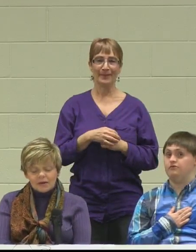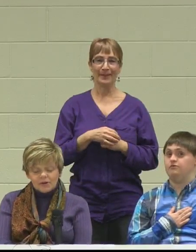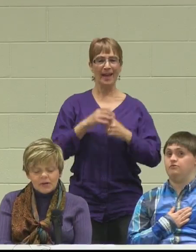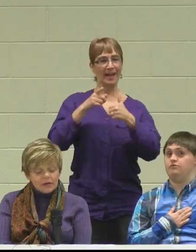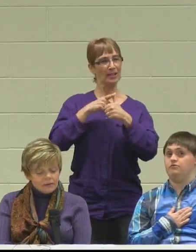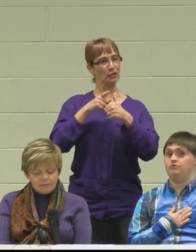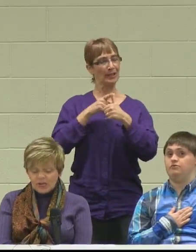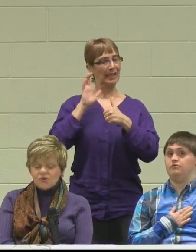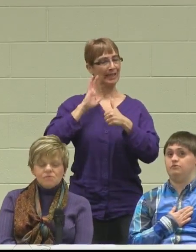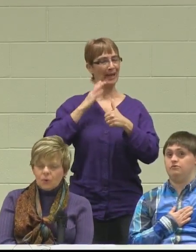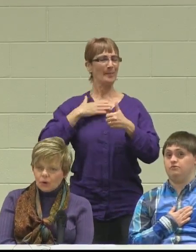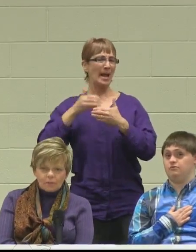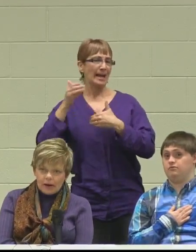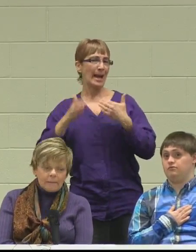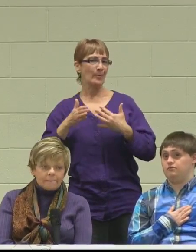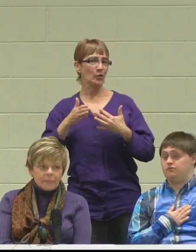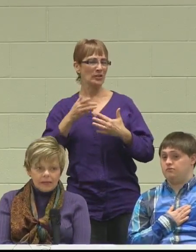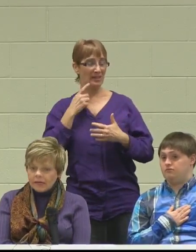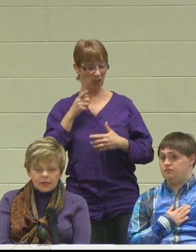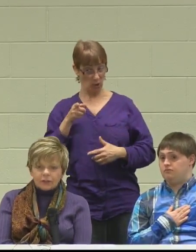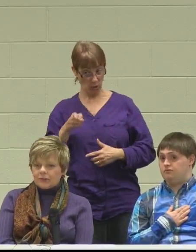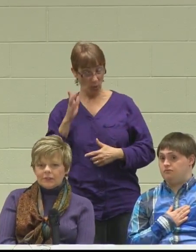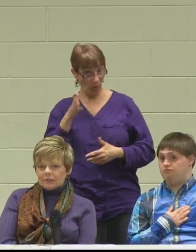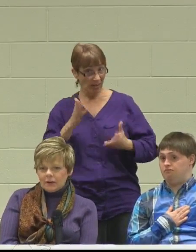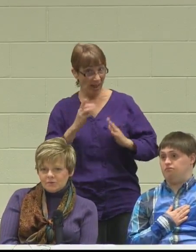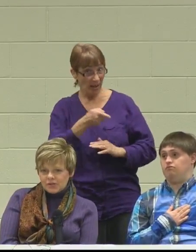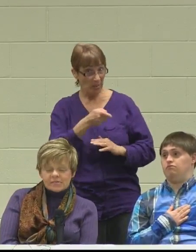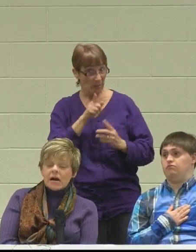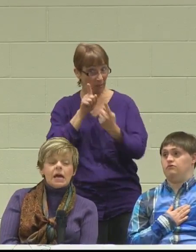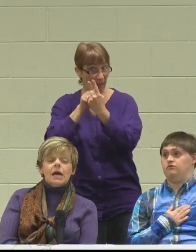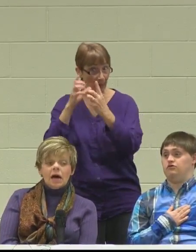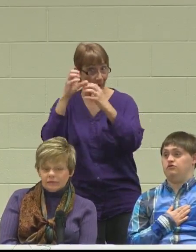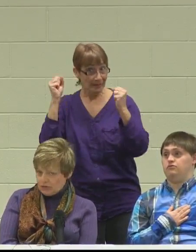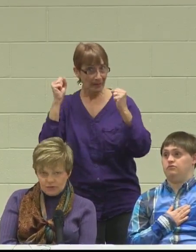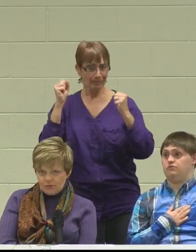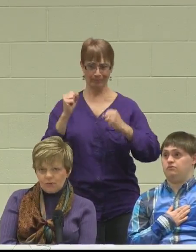to let him do that?" He knew more about the issues and the subjects than I ever knew,